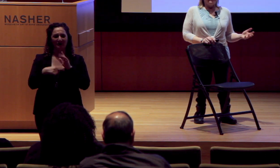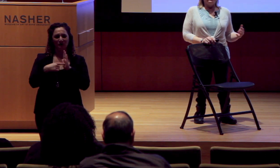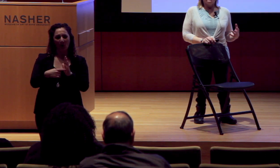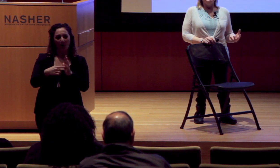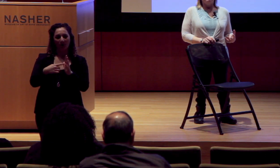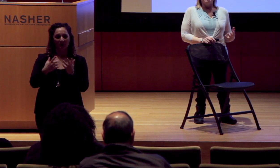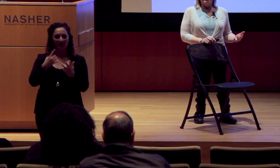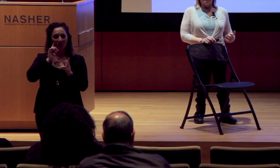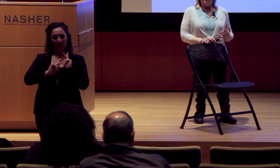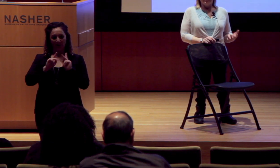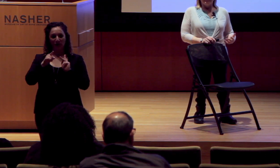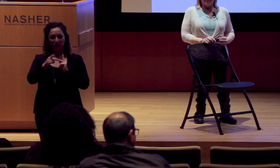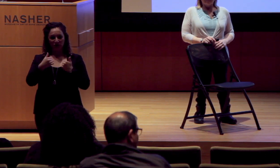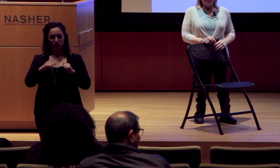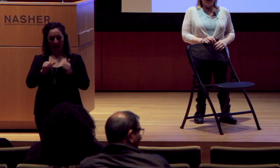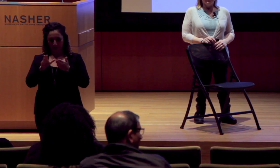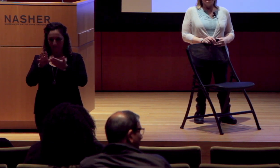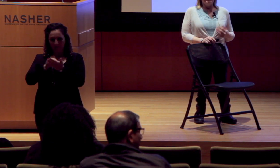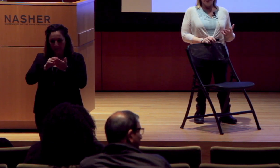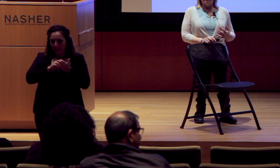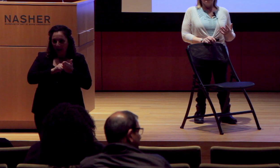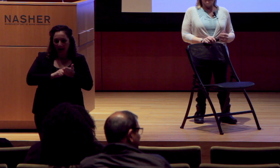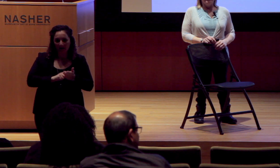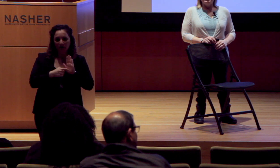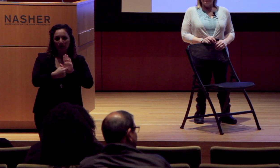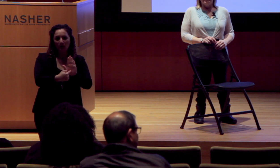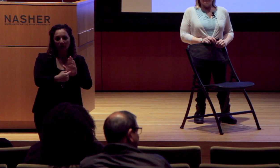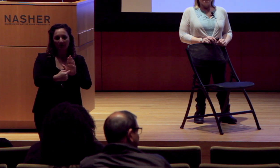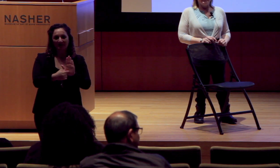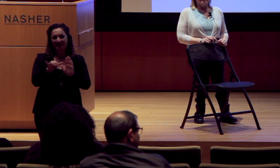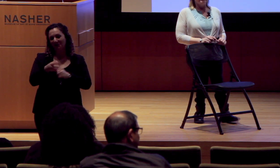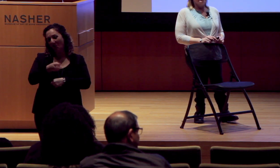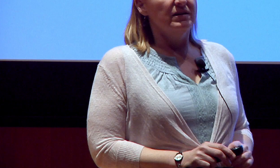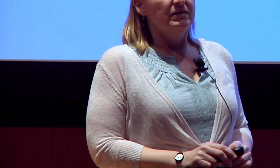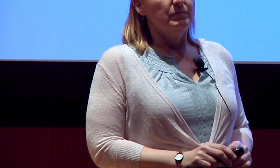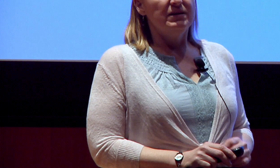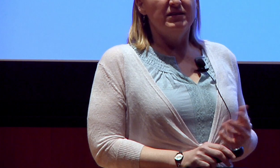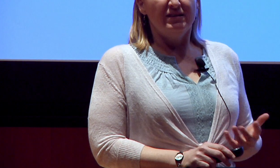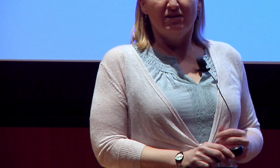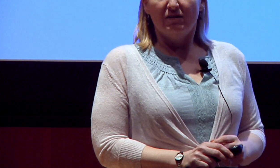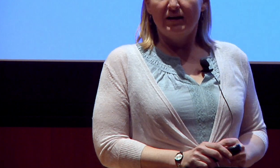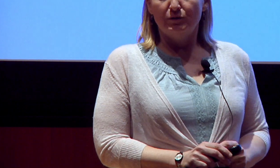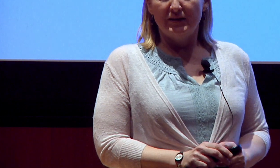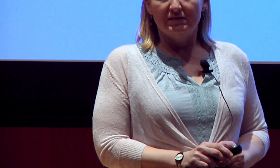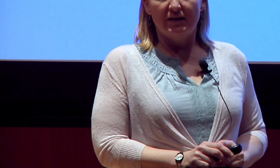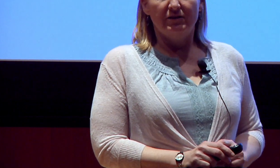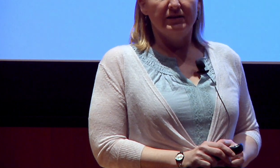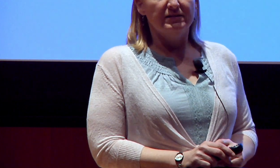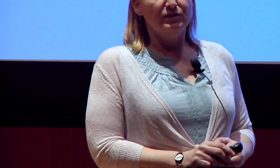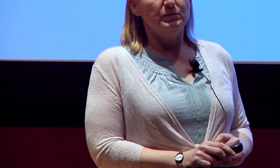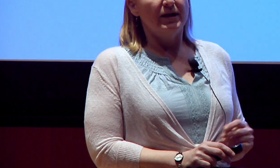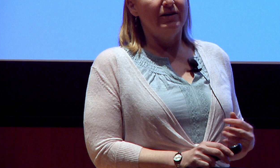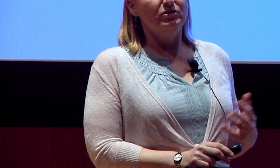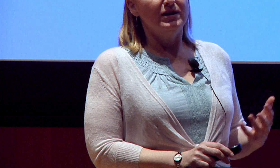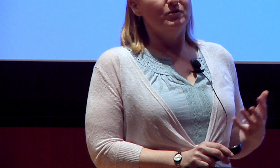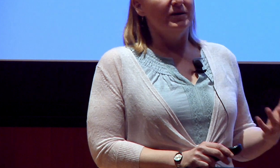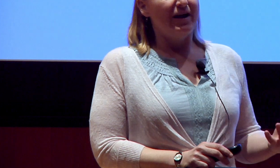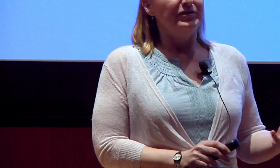And that can be a really difficult thing to navigate because, given that there are a lot of spaces that are inaccessible, how do you get your work out there?